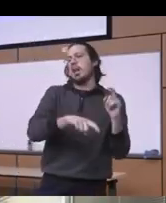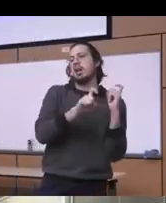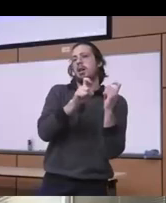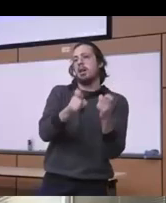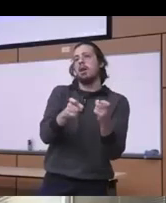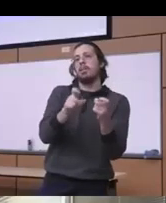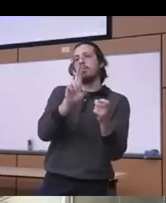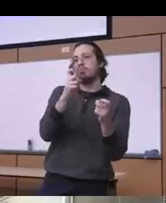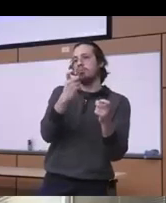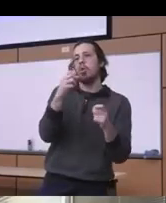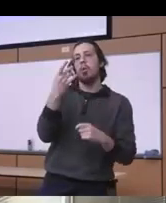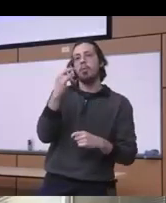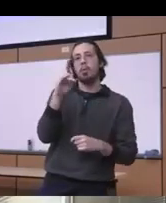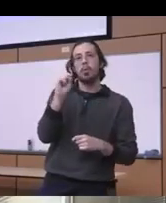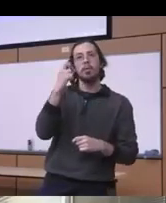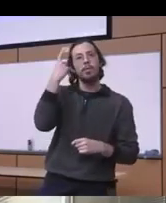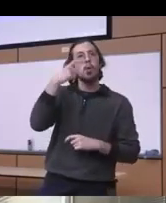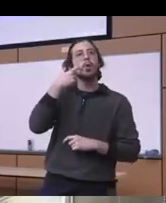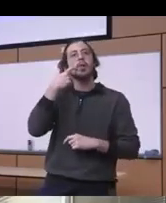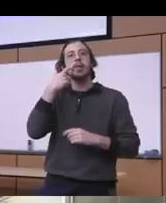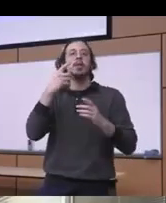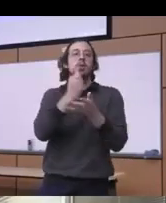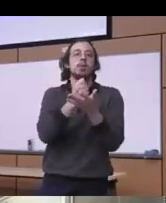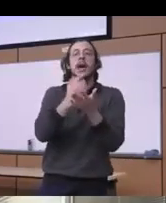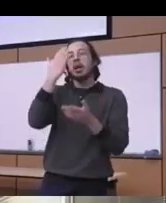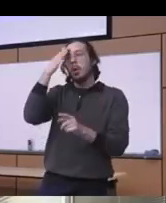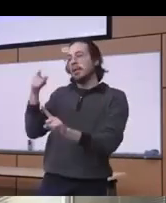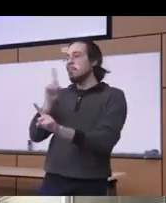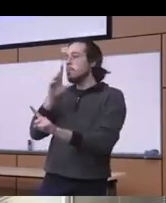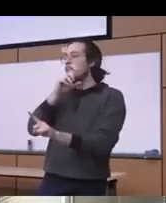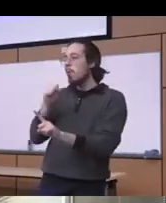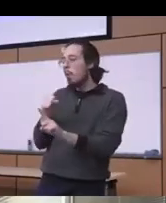mean of addiction to eat that I know this is really kind of an old really uh in a way uh